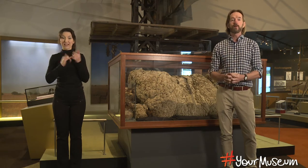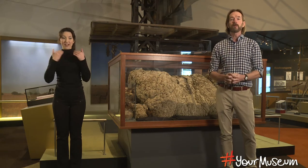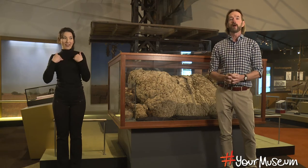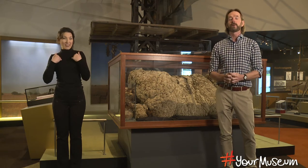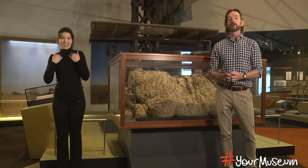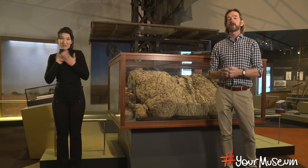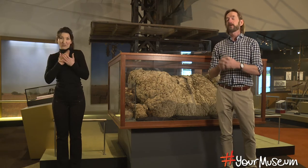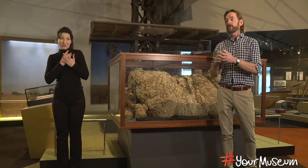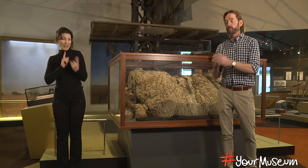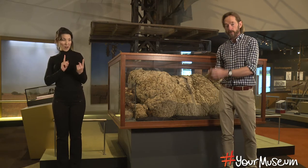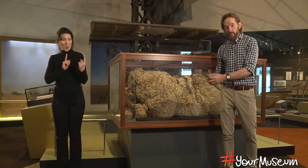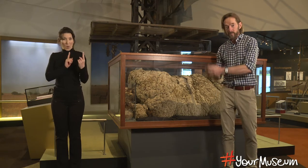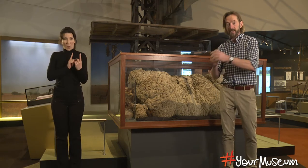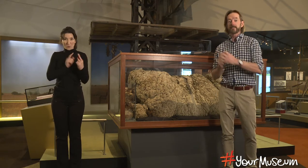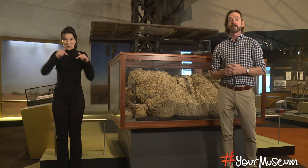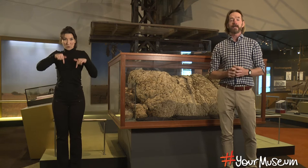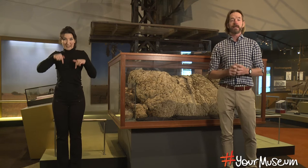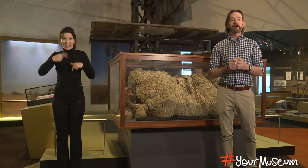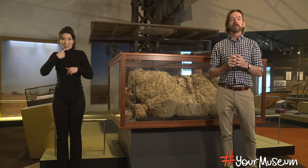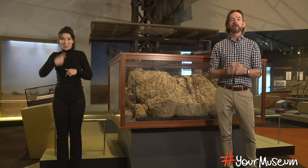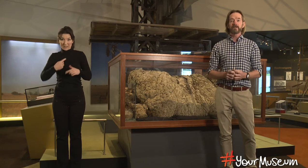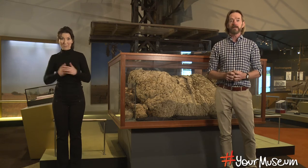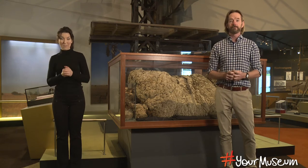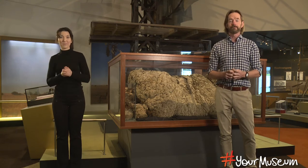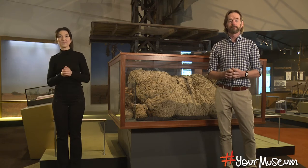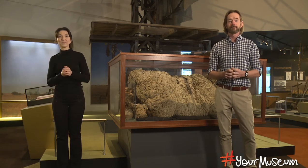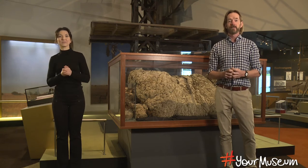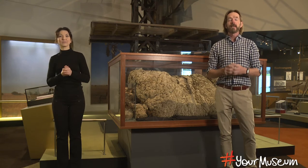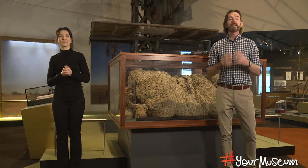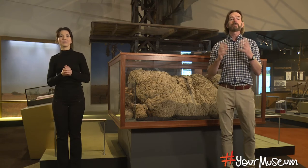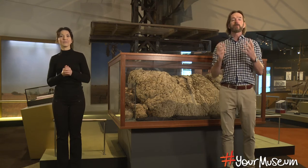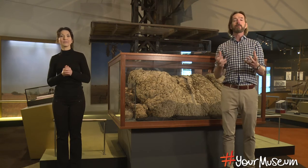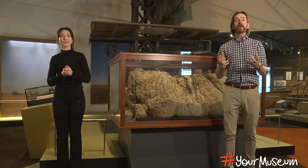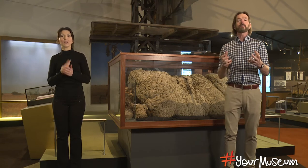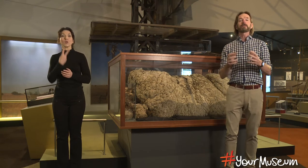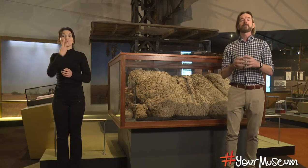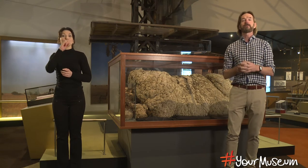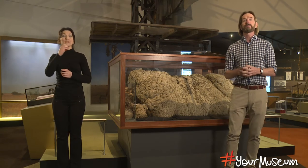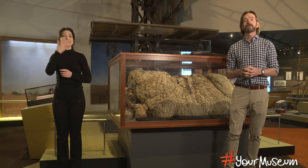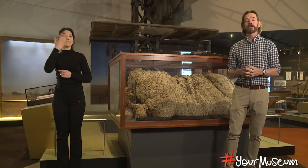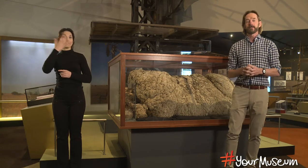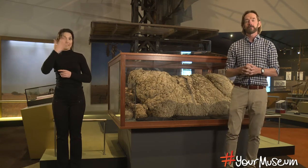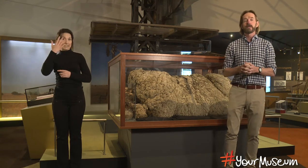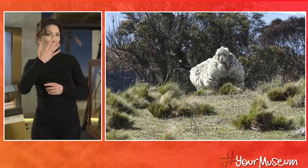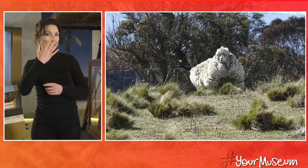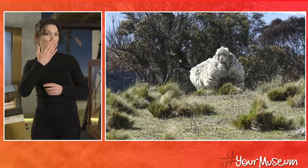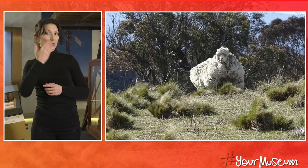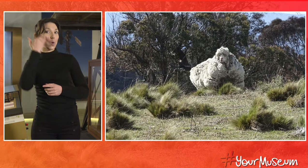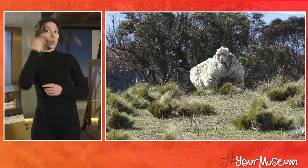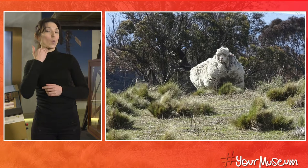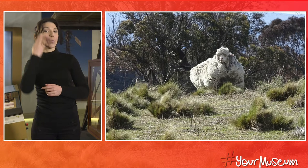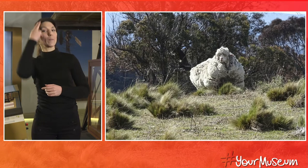kilometres from where were meeting today in the Museum. In 2015 a lady called Sue